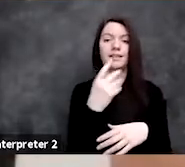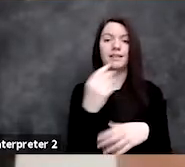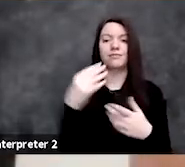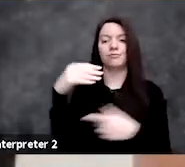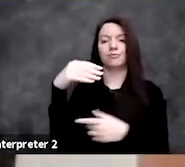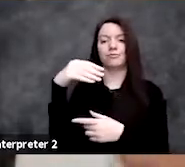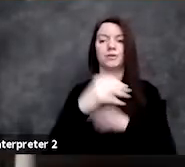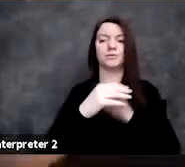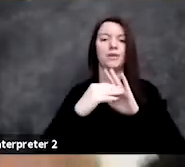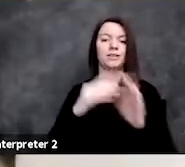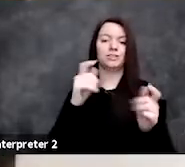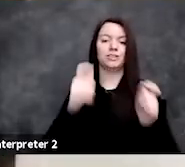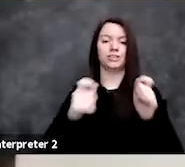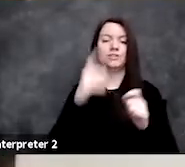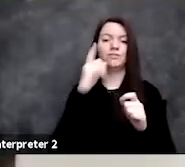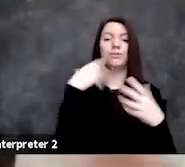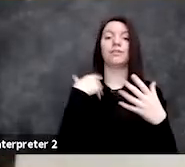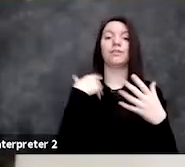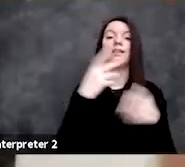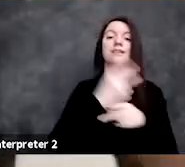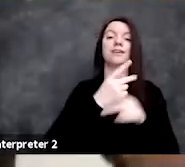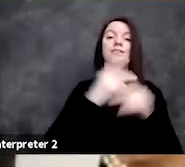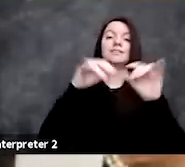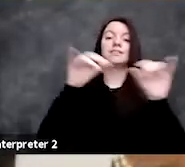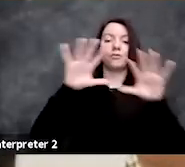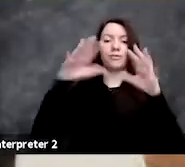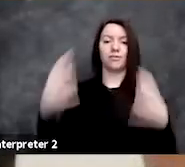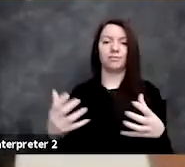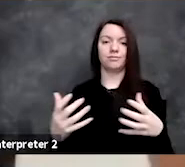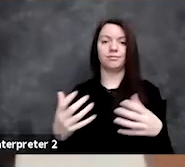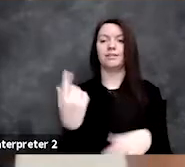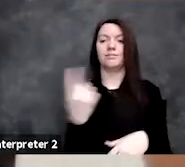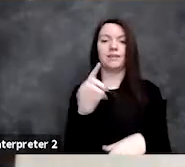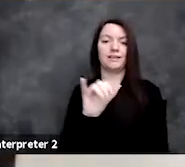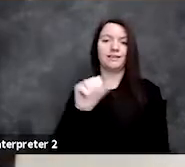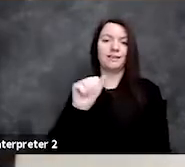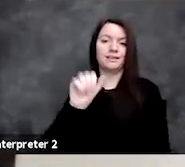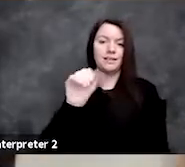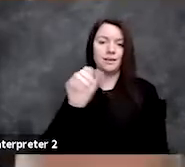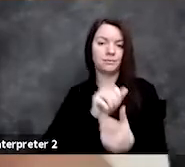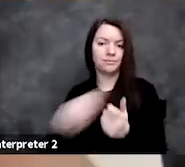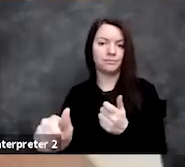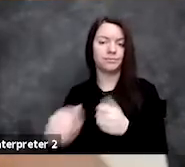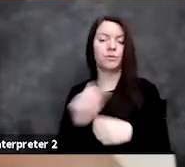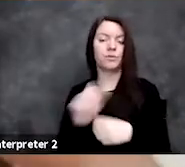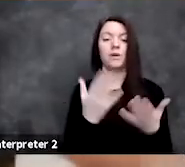changes in a healthcare system, right, we have something like the Affordable Care Act, or because the population shifts,